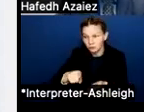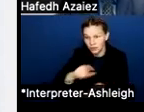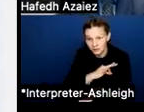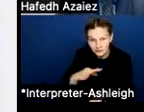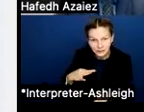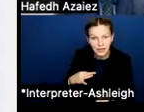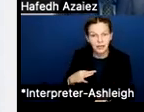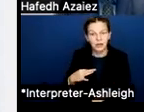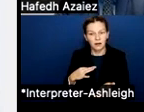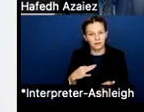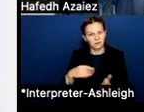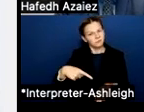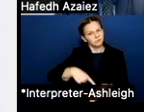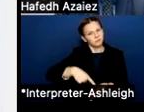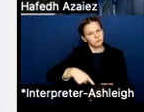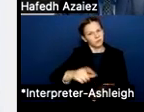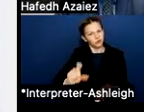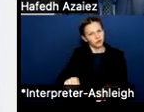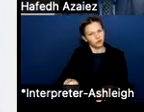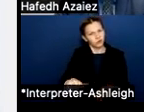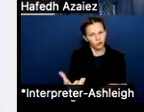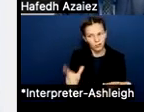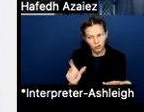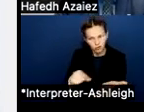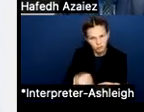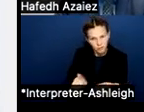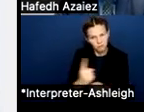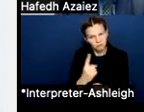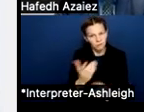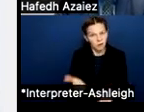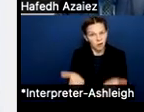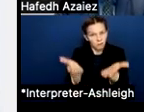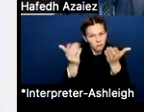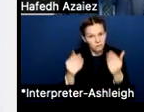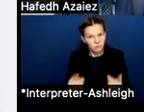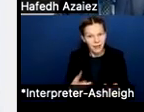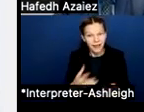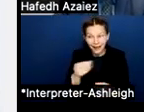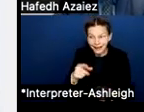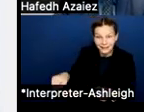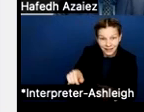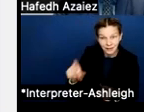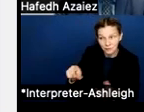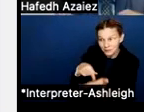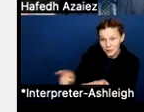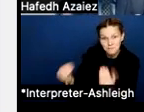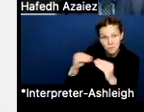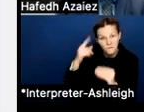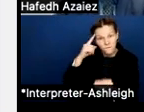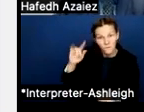and getting what they deserve and more, plus the inflation that is costing them really to pay more for everything.